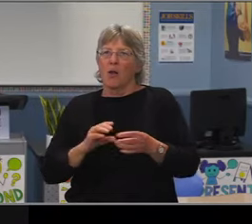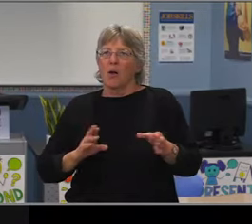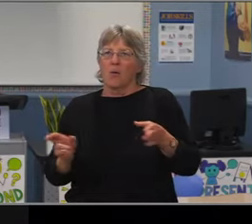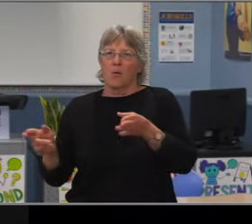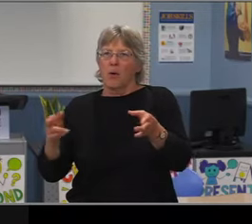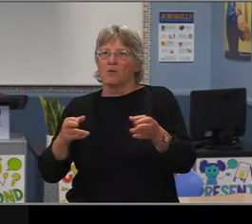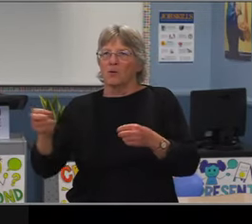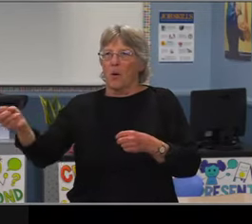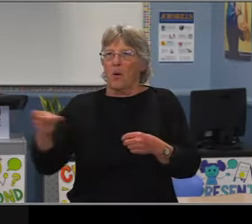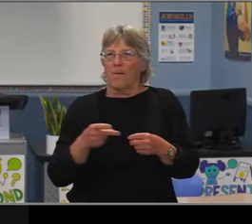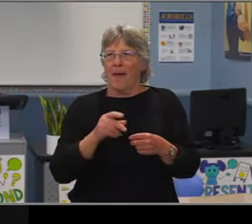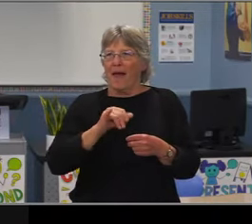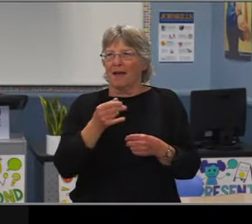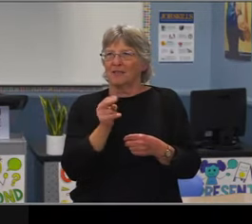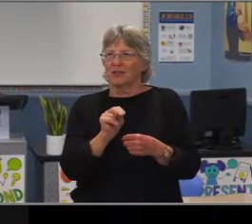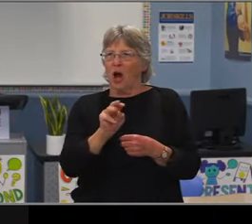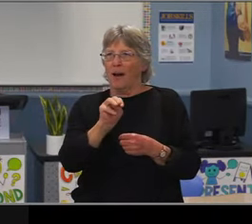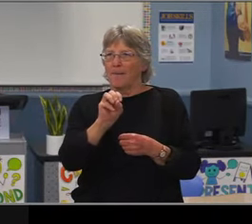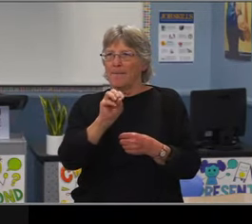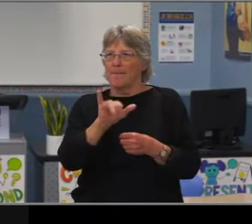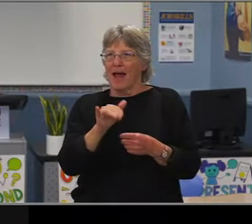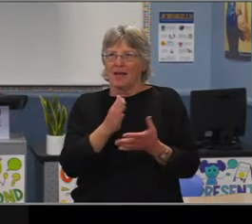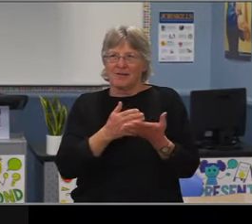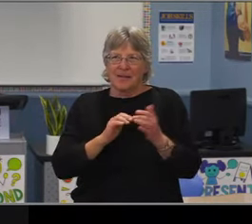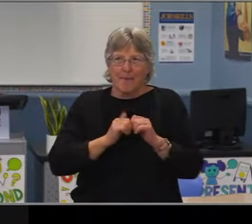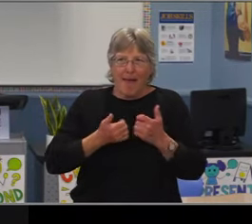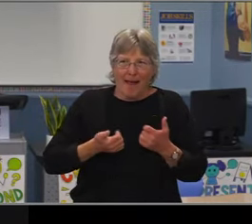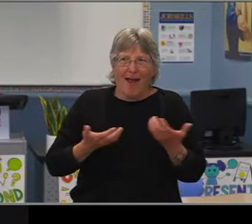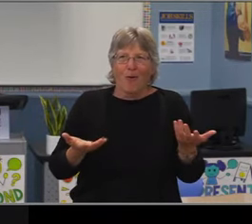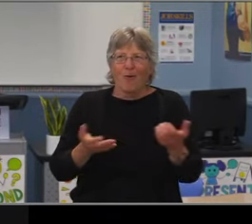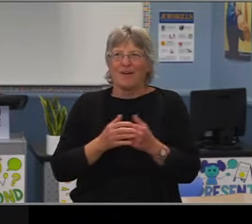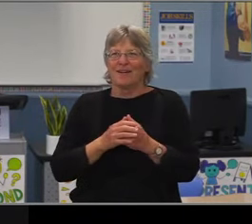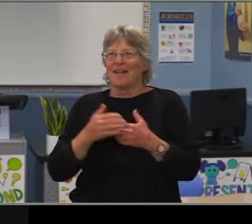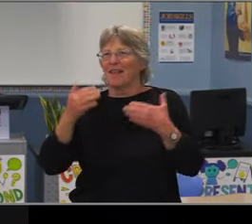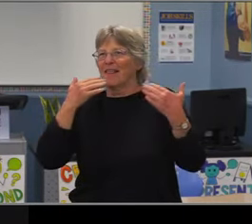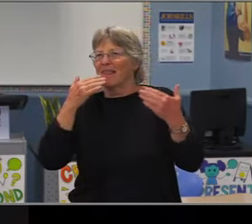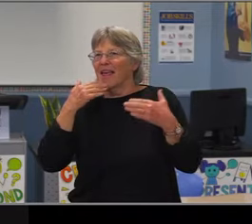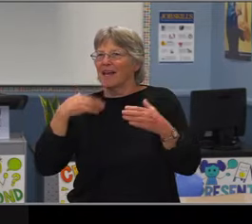it's just been a tumbler of joy and pride